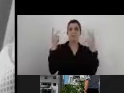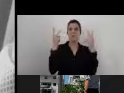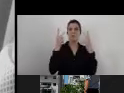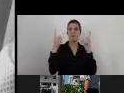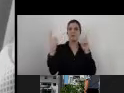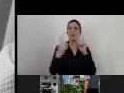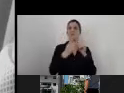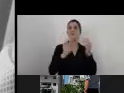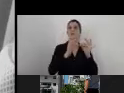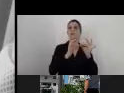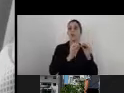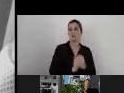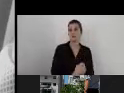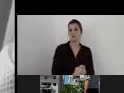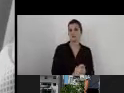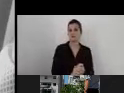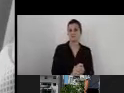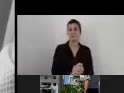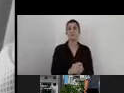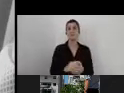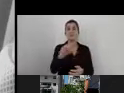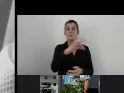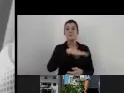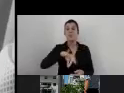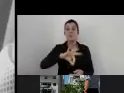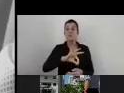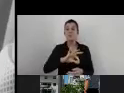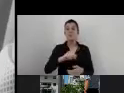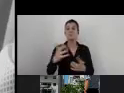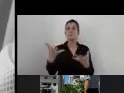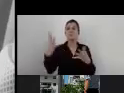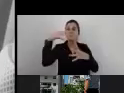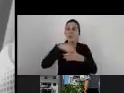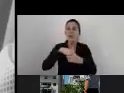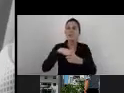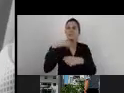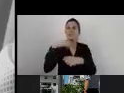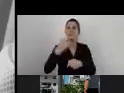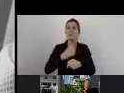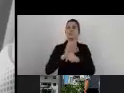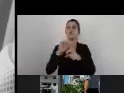So for us, accessibility implementation in the organizational aspect is something that